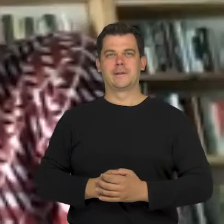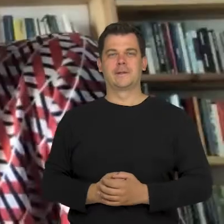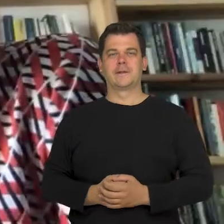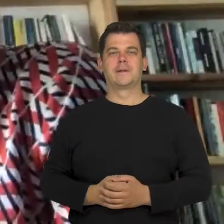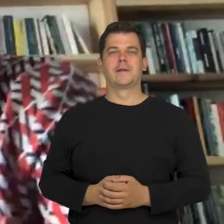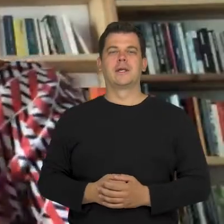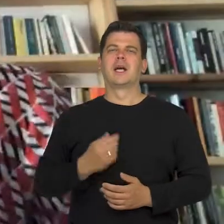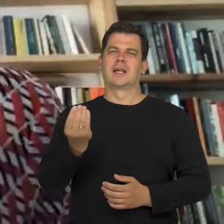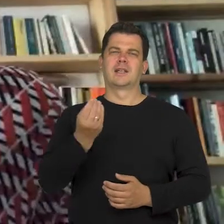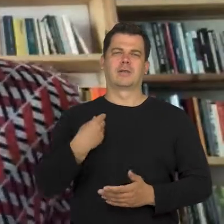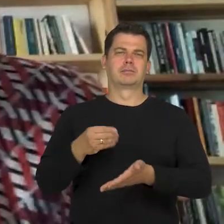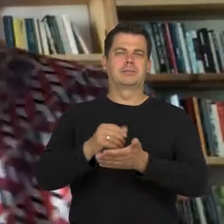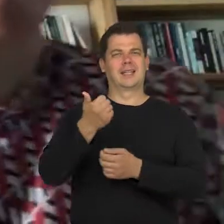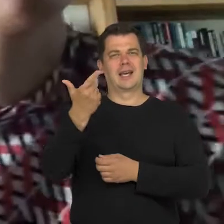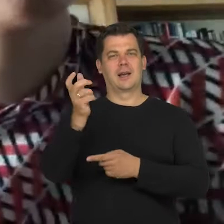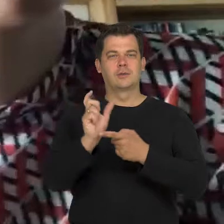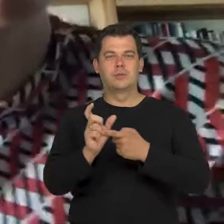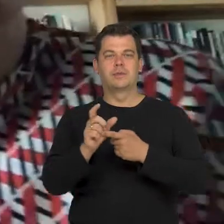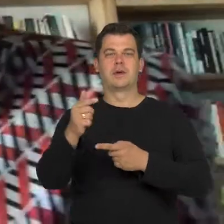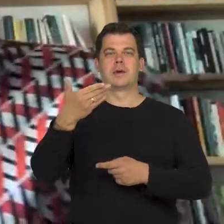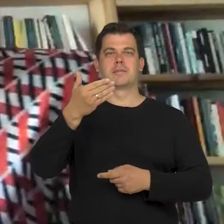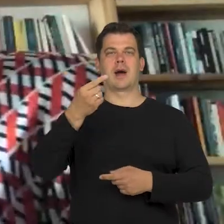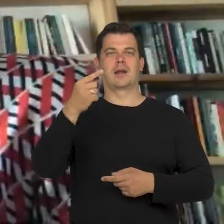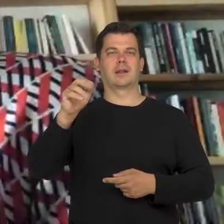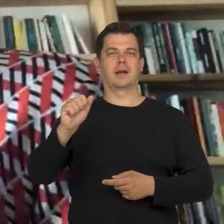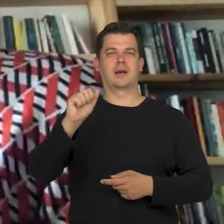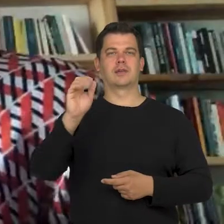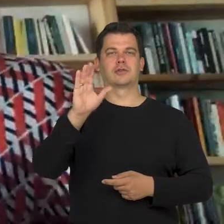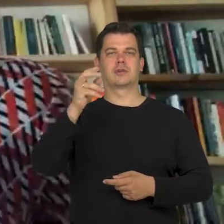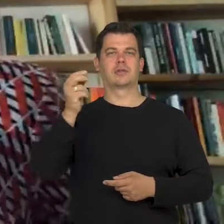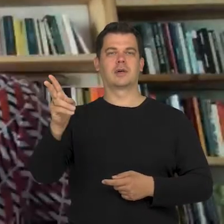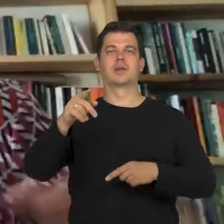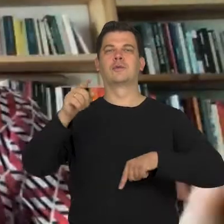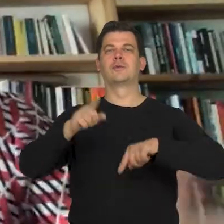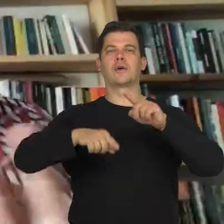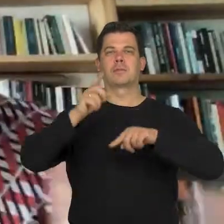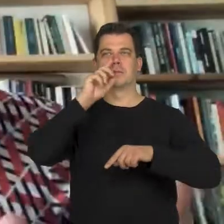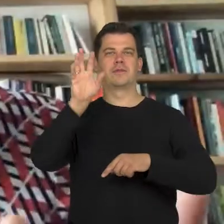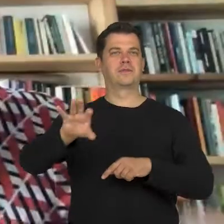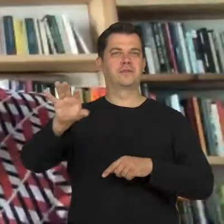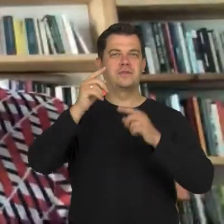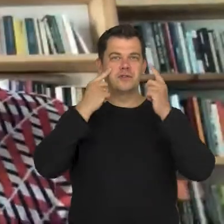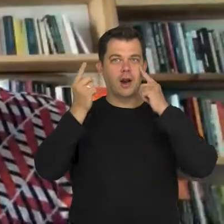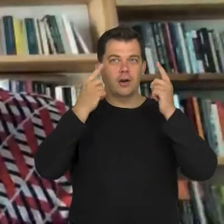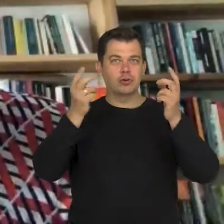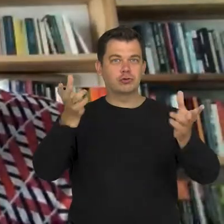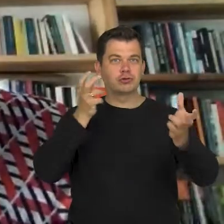I would also like to add a few words because Magda Szcześniak, in her book „Normy widzialności”, points out that in fact all objects